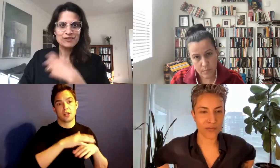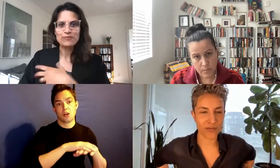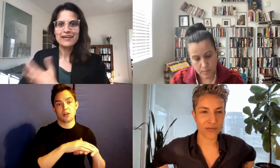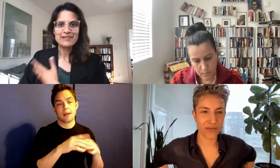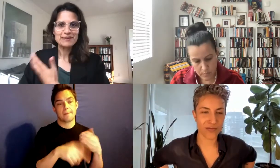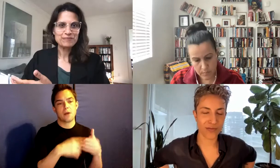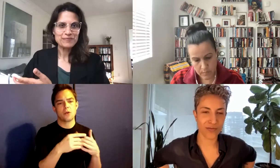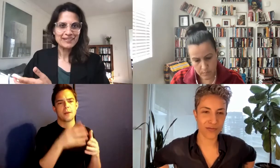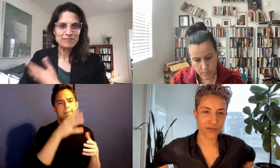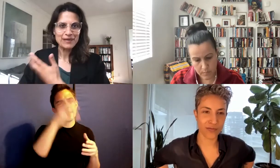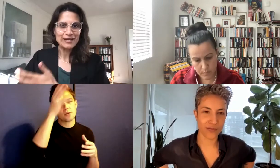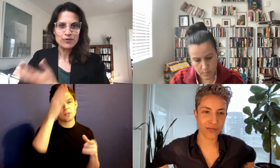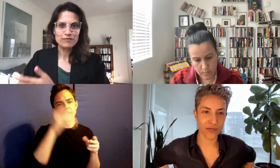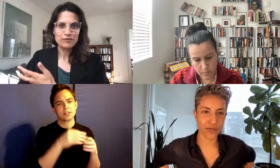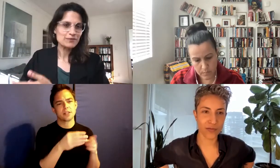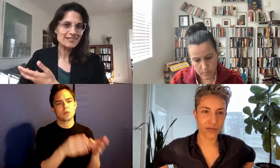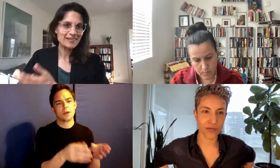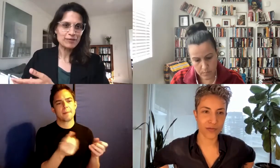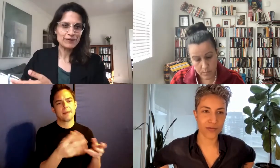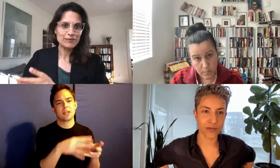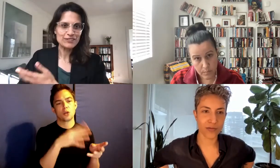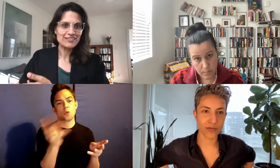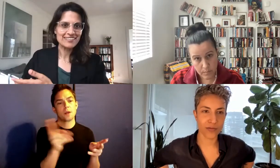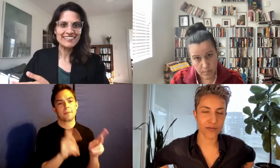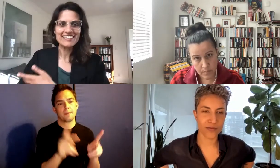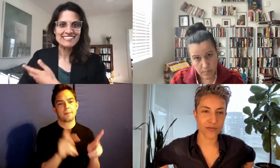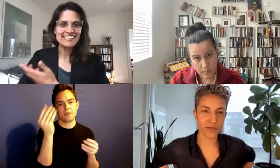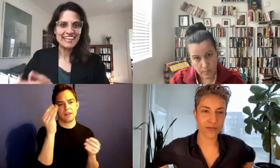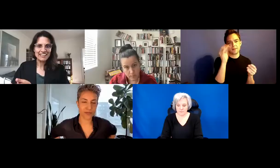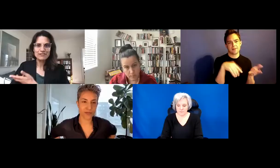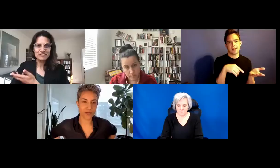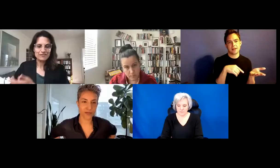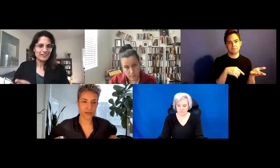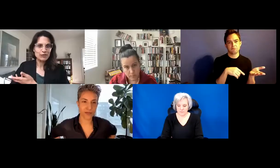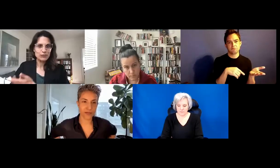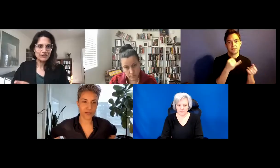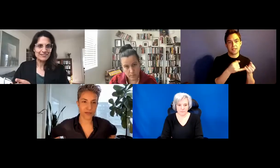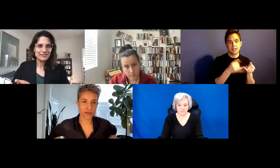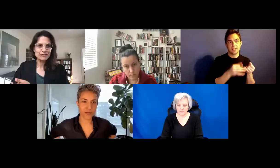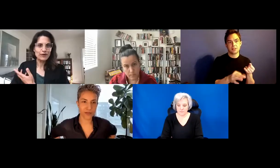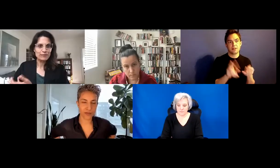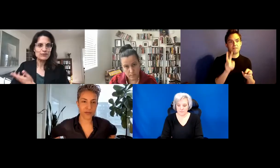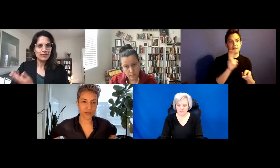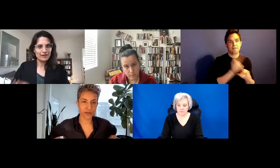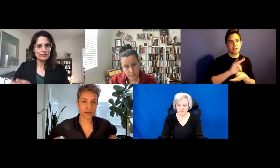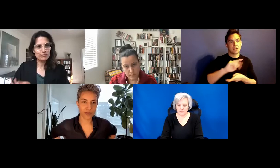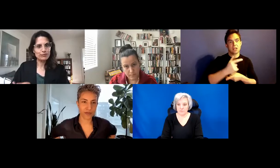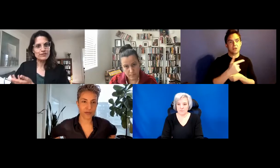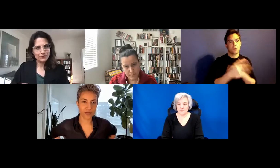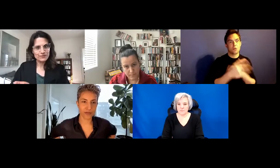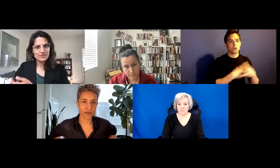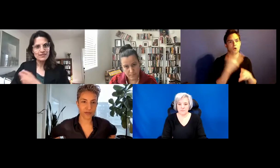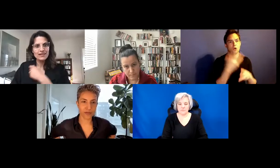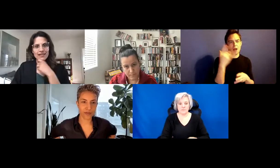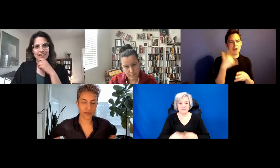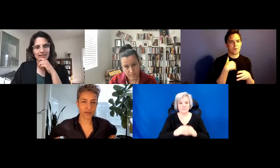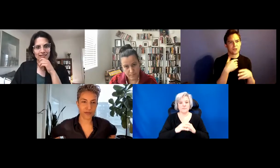in the way that many the wave queer folks think about it, which is that it is the end of the talking world. Why would you ever reproduce?